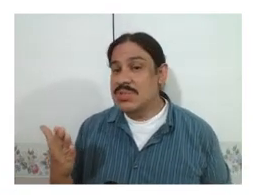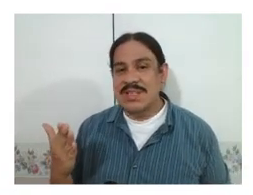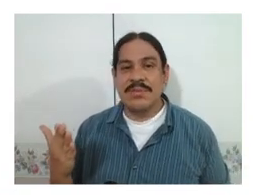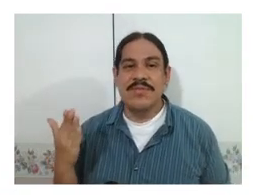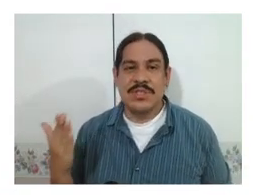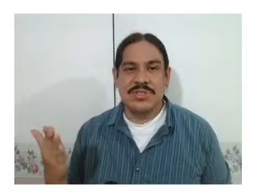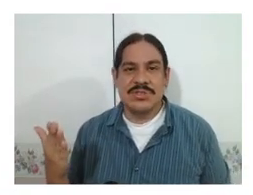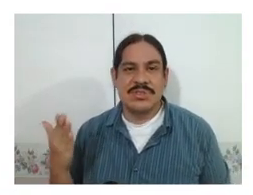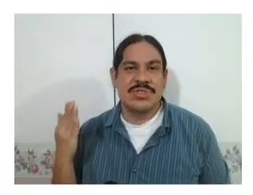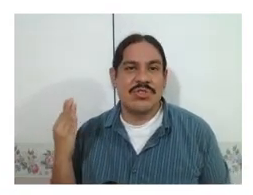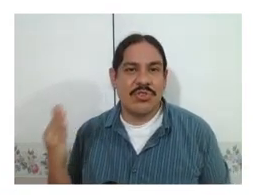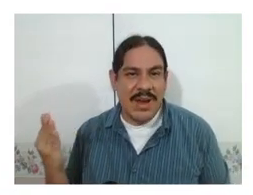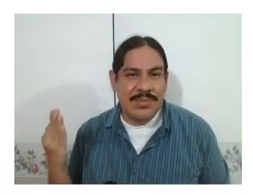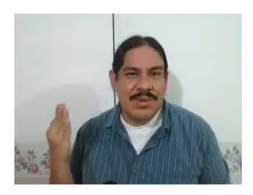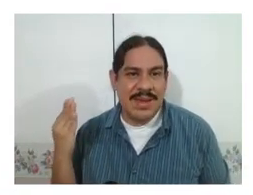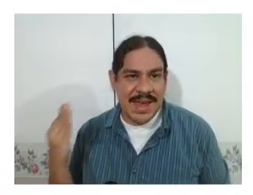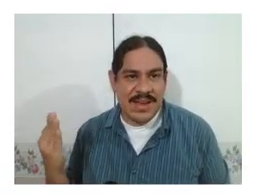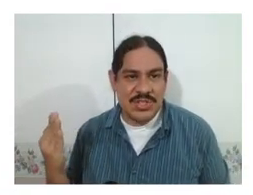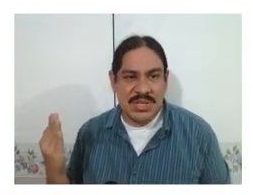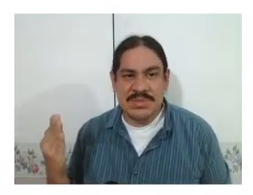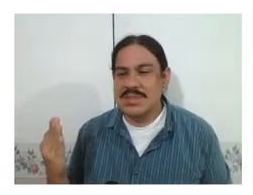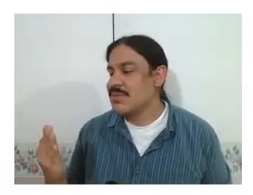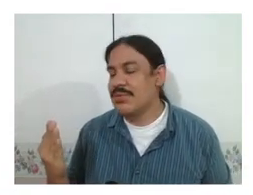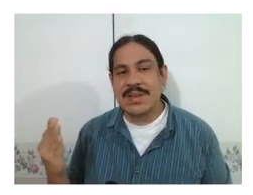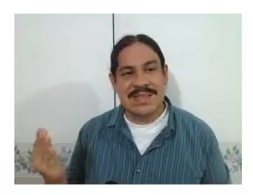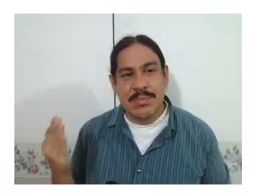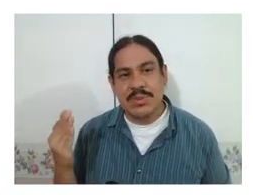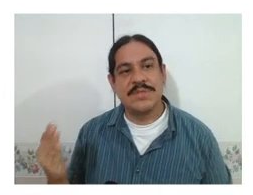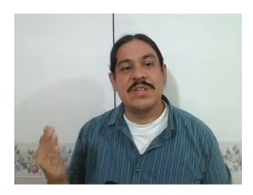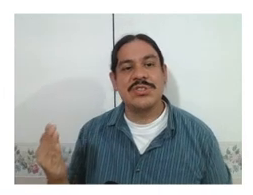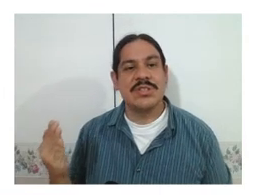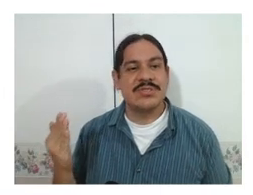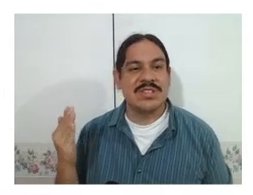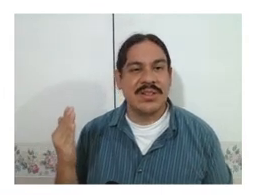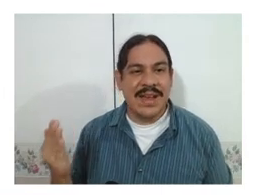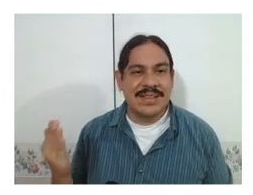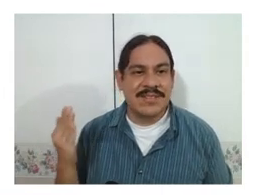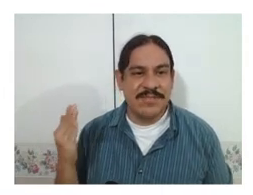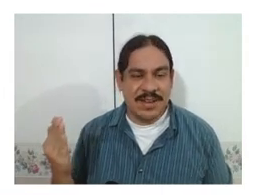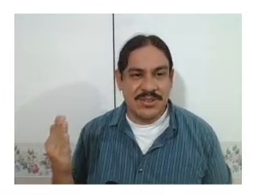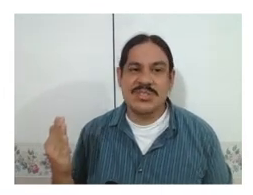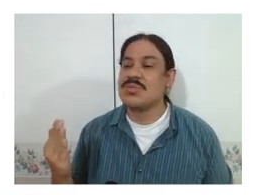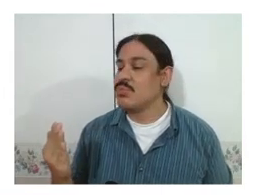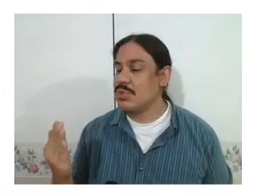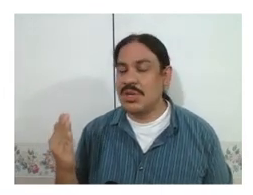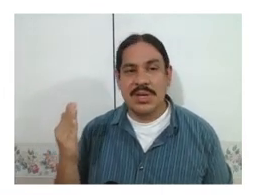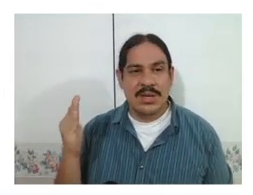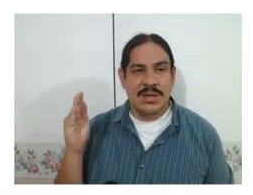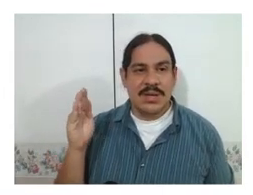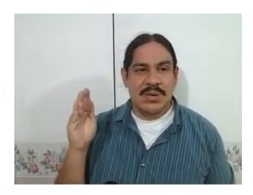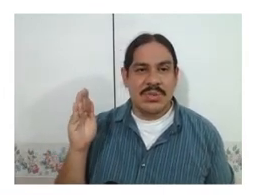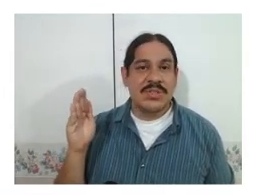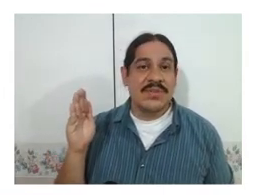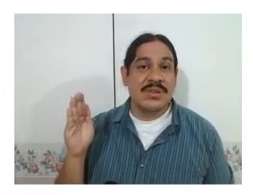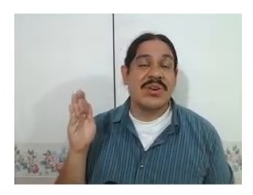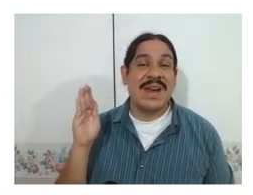several features to describe hand shapes. for example, the feature of selected fingers